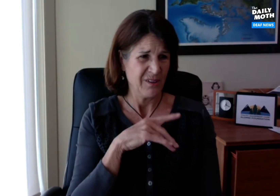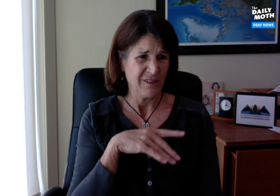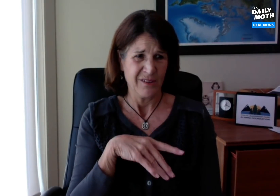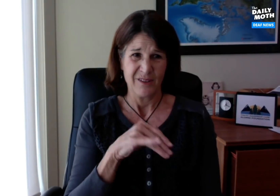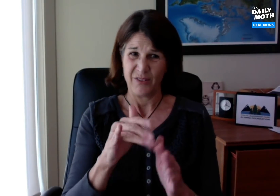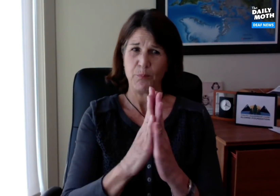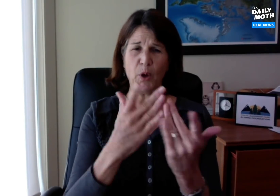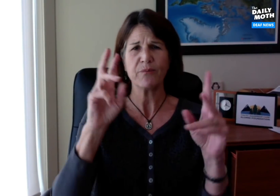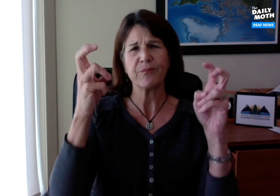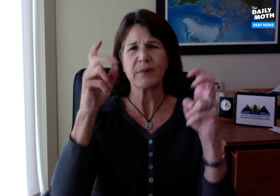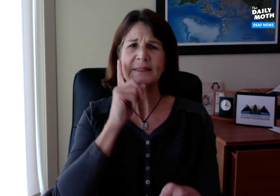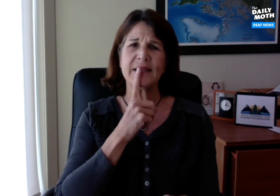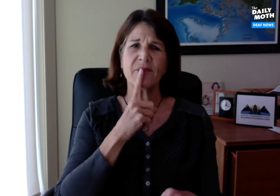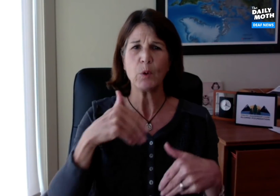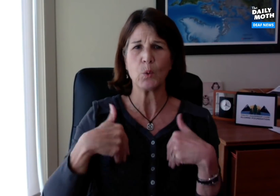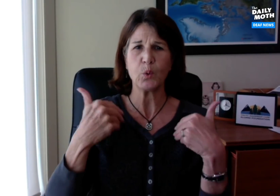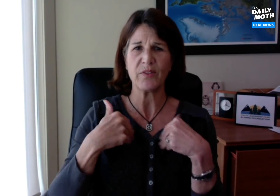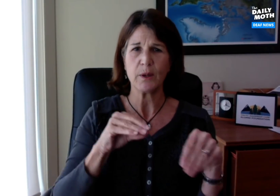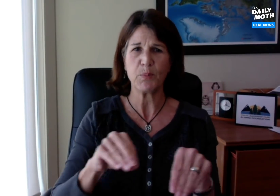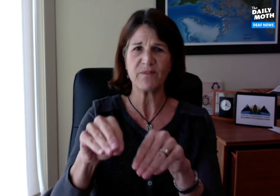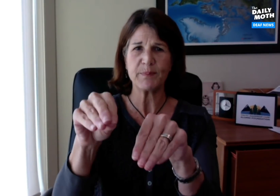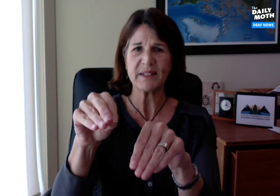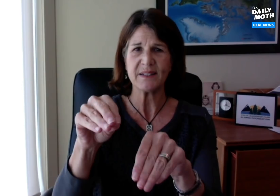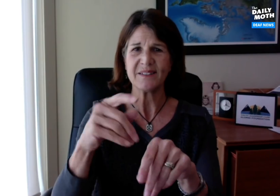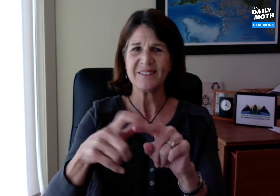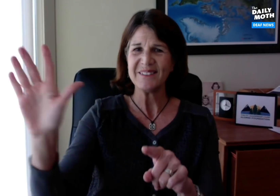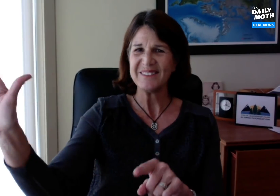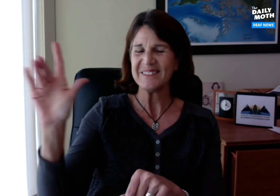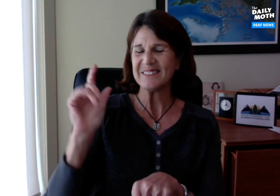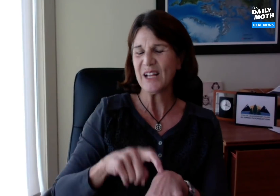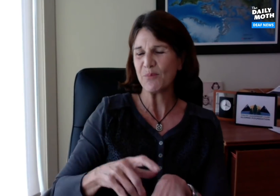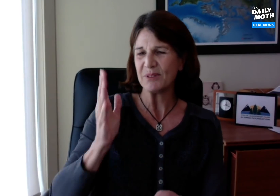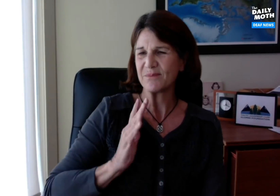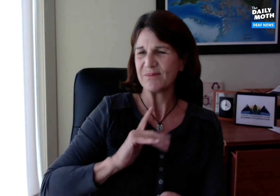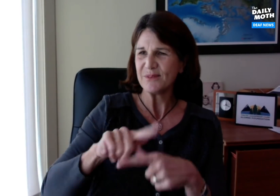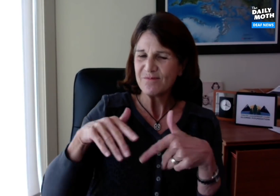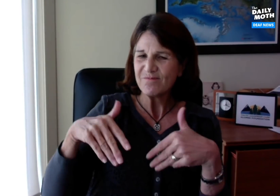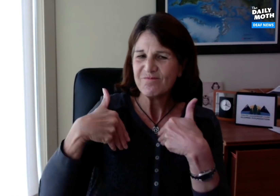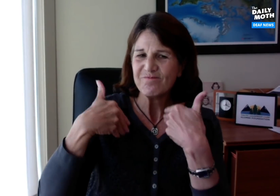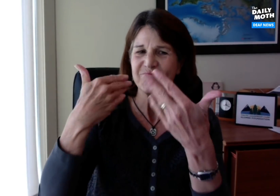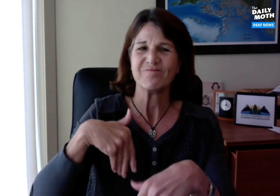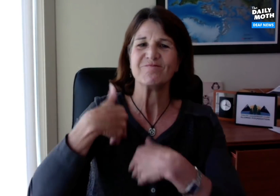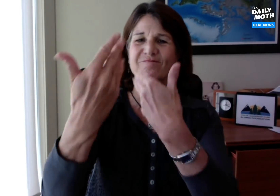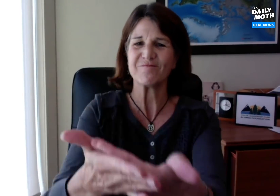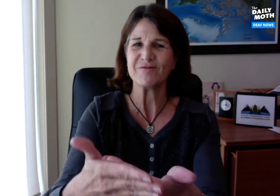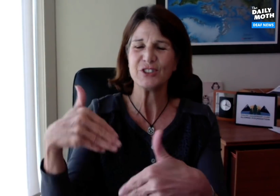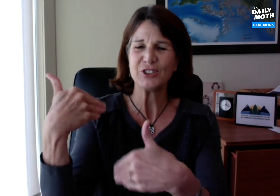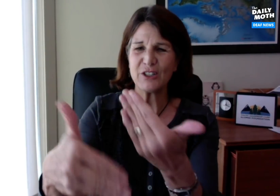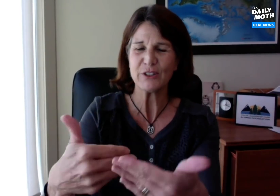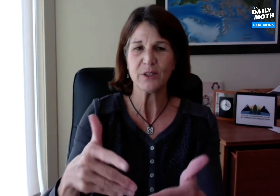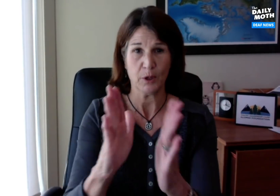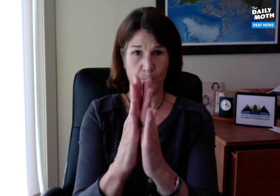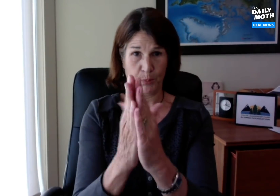Its topic is on the Deaf youth movement. It's based on the time when he was turning over the reins to the next generation.